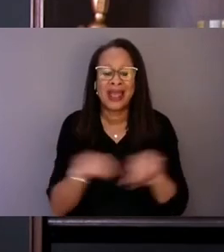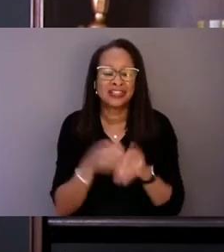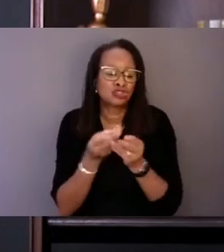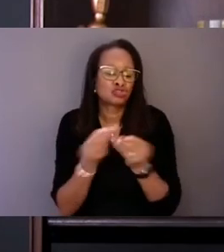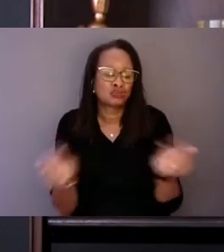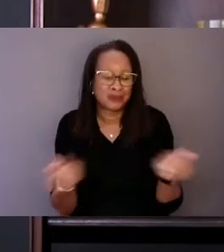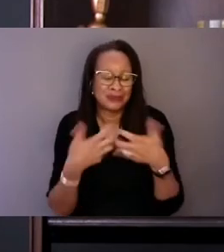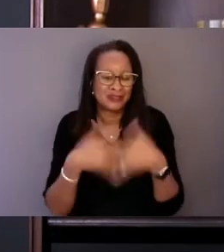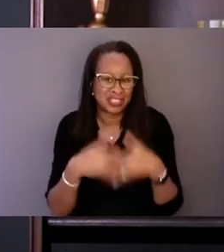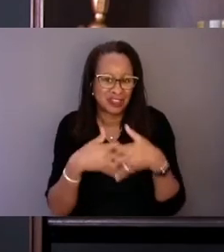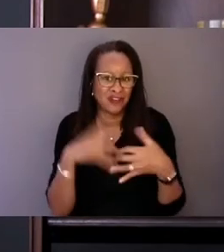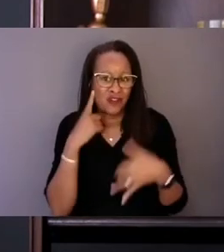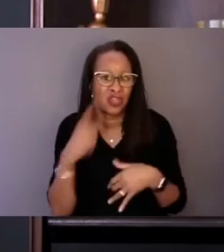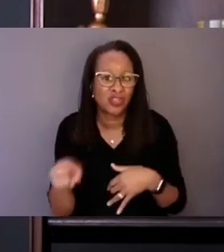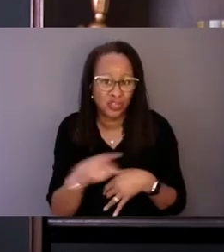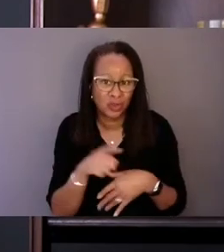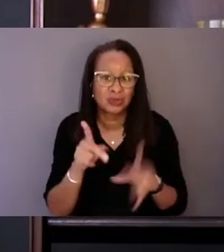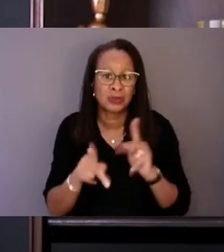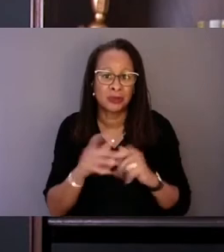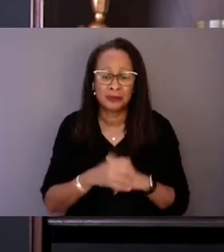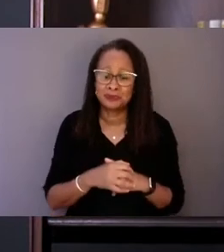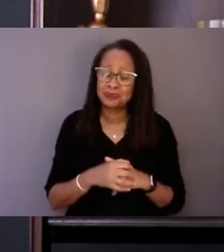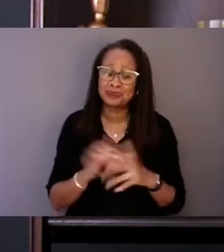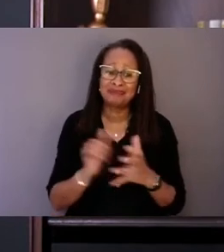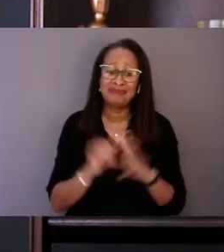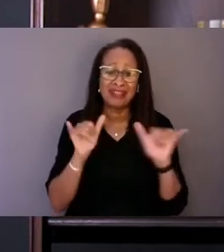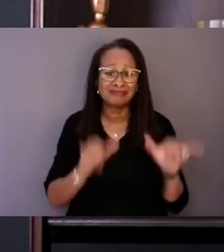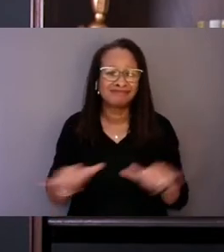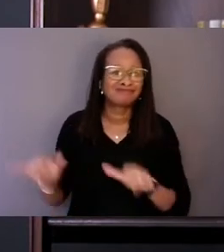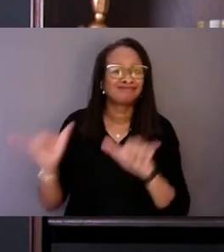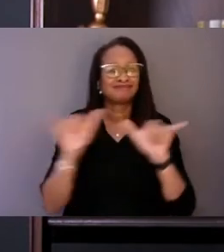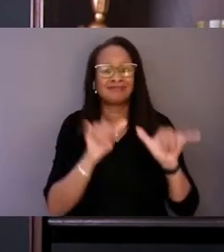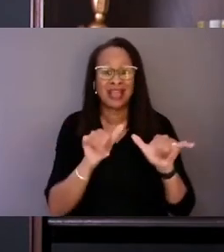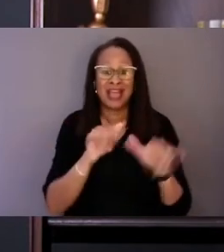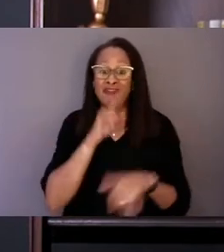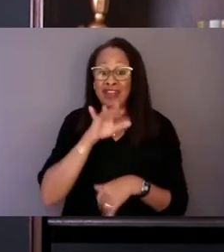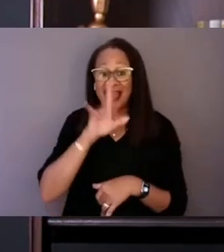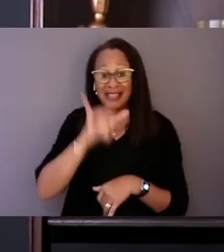It's the status quo and the reality is that it is just not working.